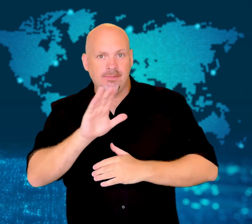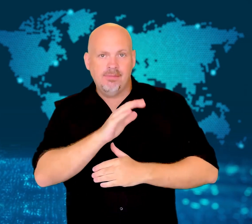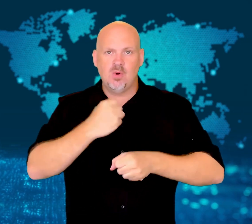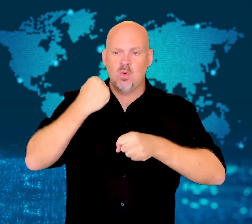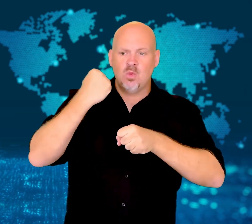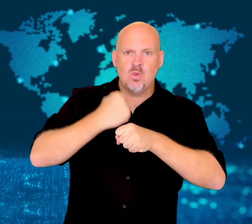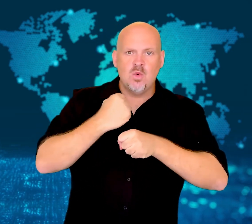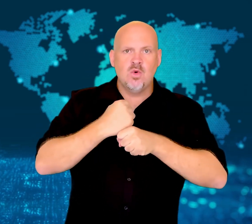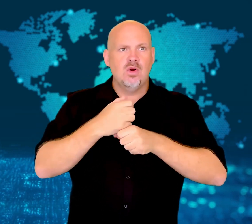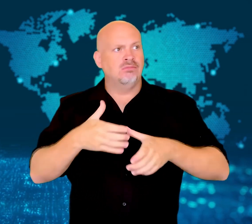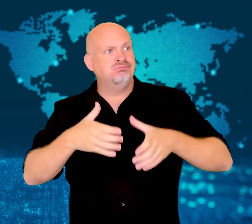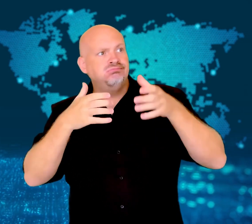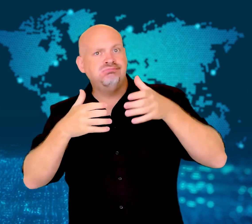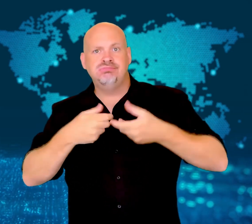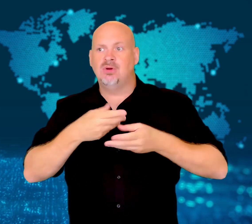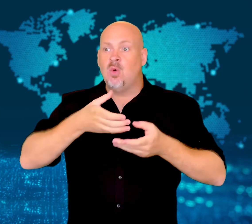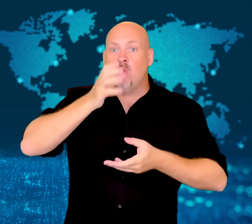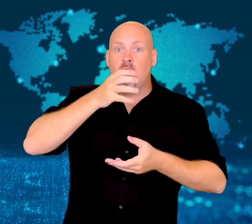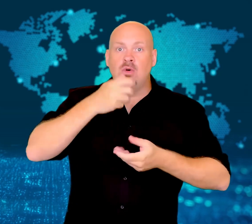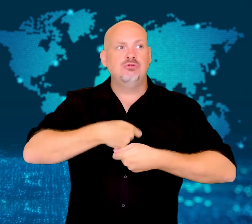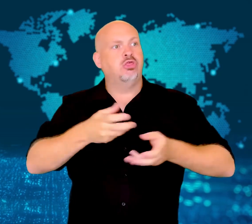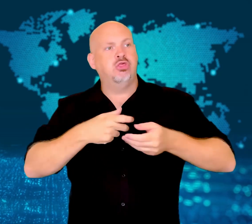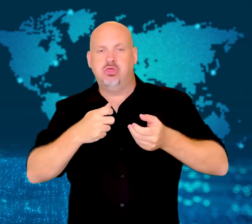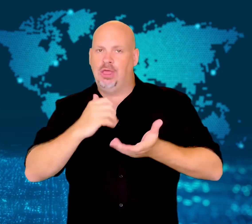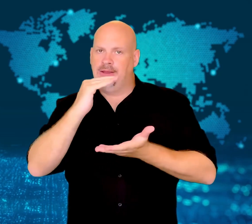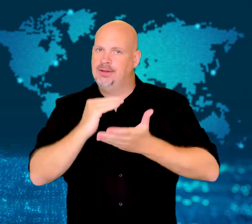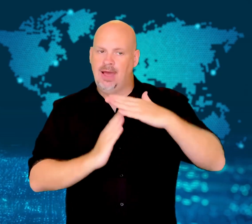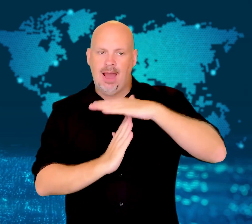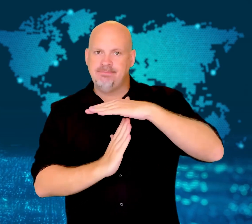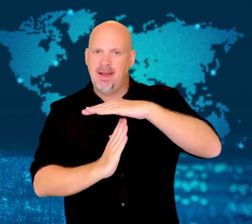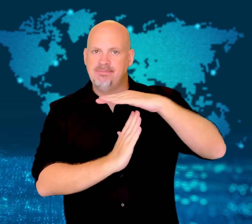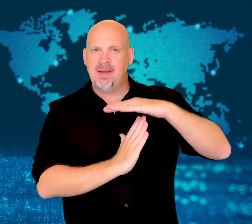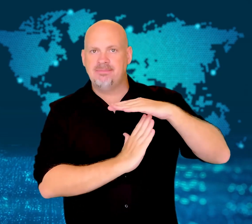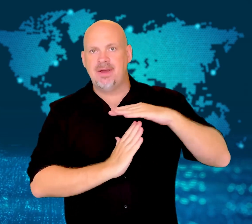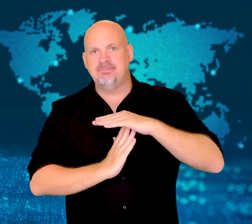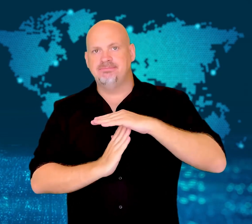for both homes and businesses.